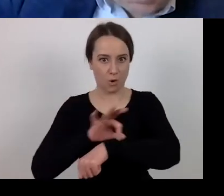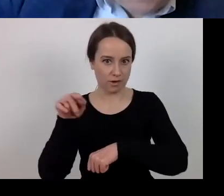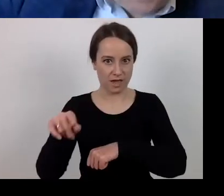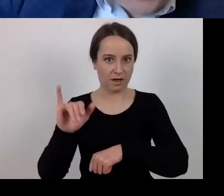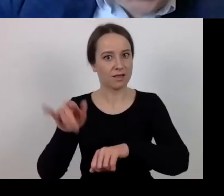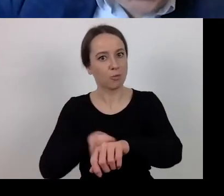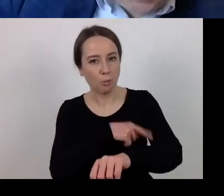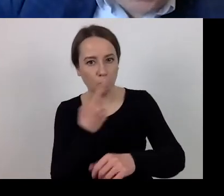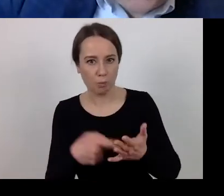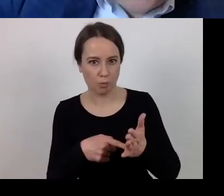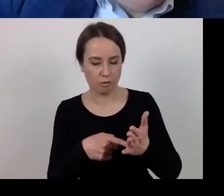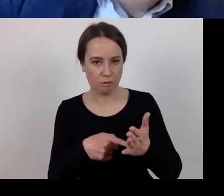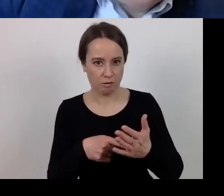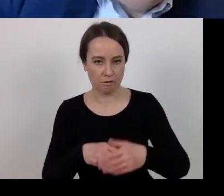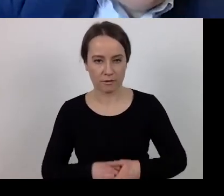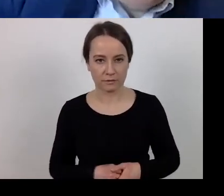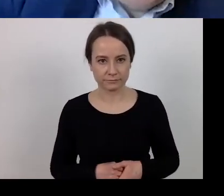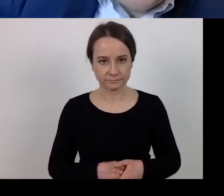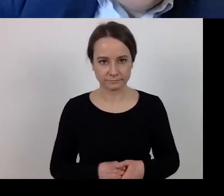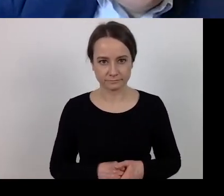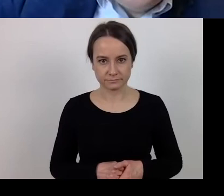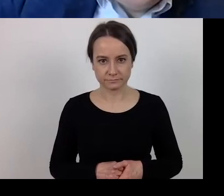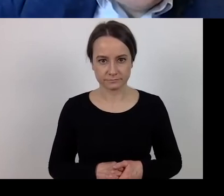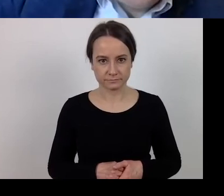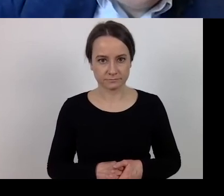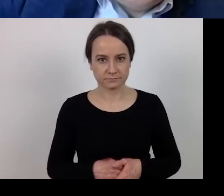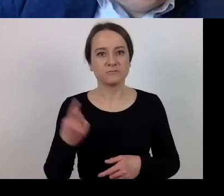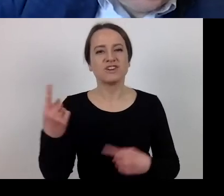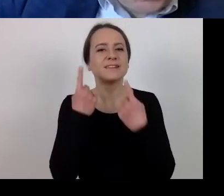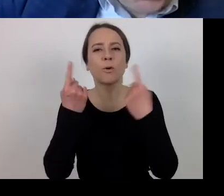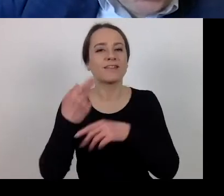Qualifying something as force majeure doesn't mean that